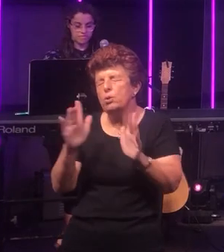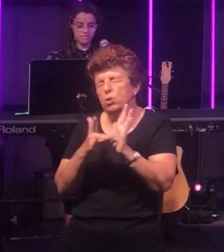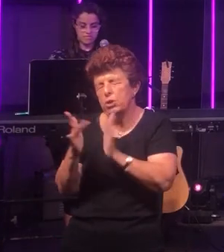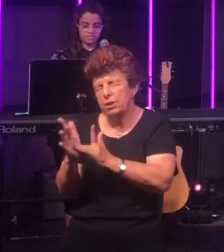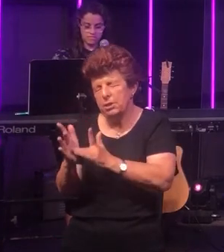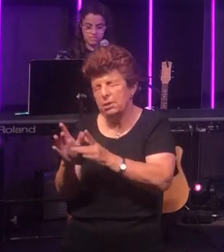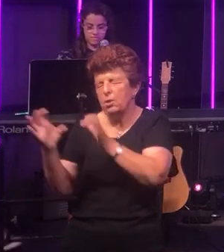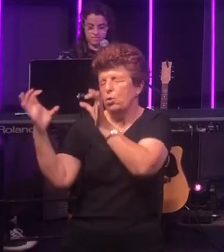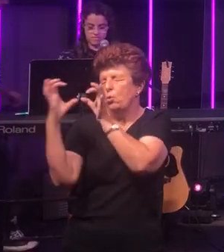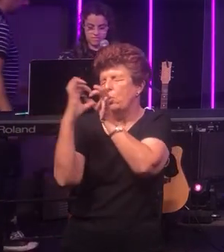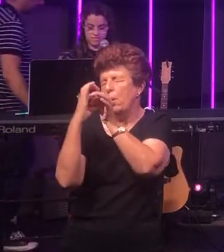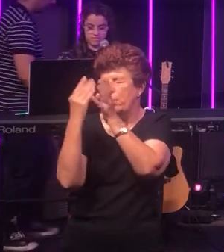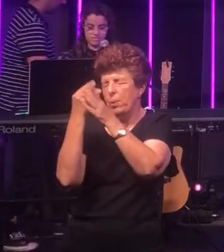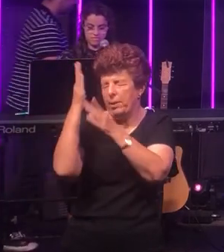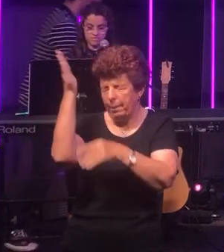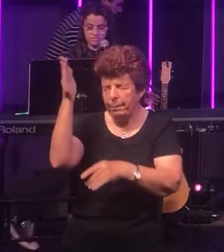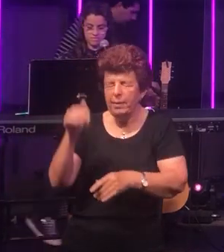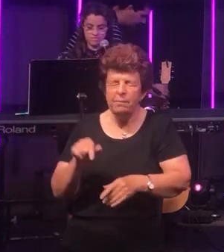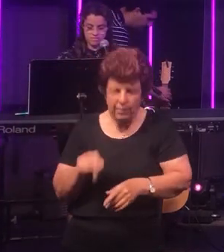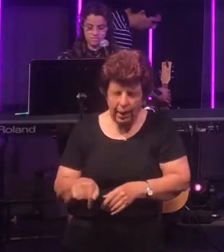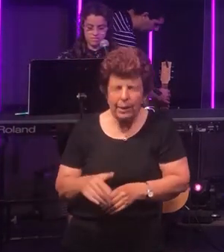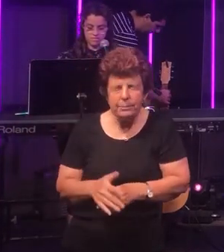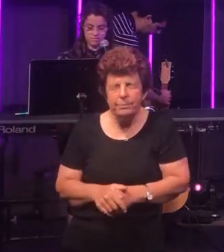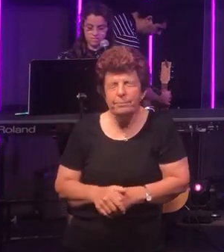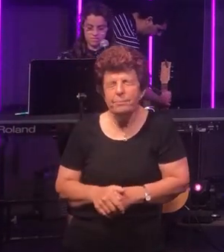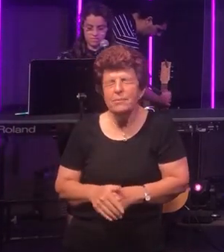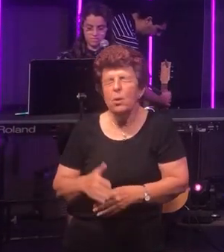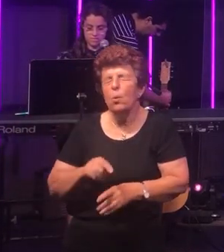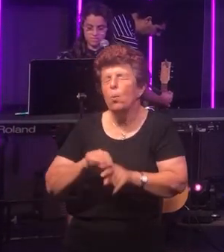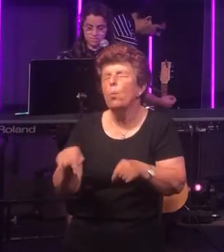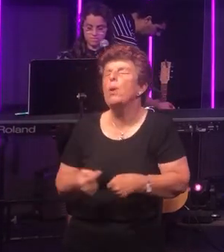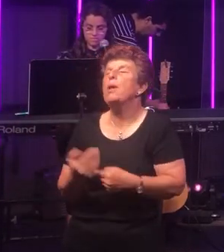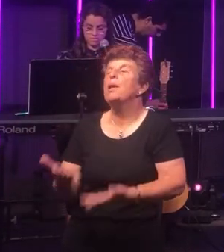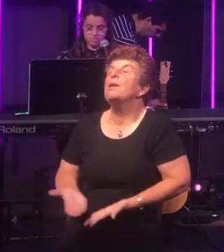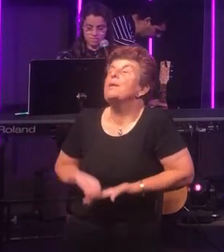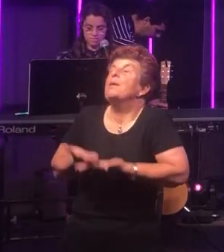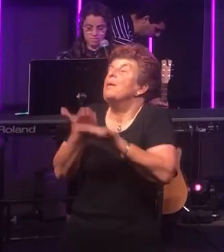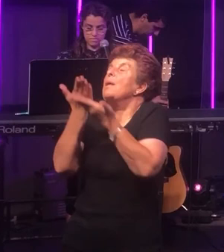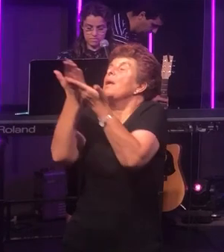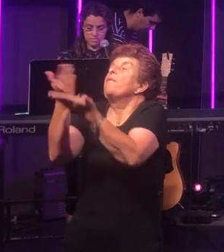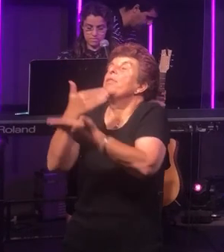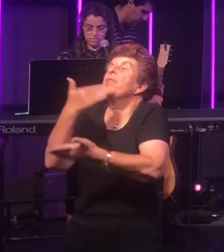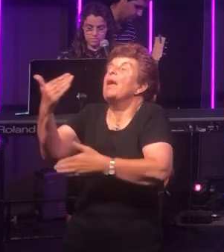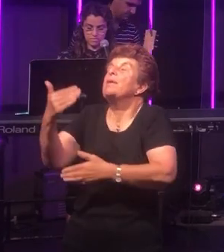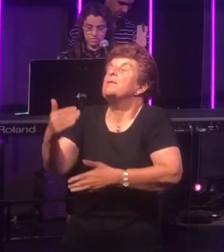To that end Lord God we give you our thanks. We give you the praise and the glory